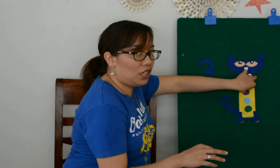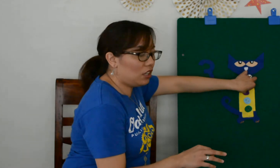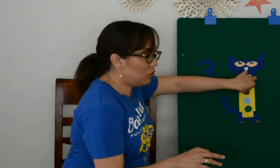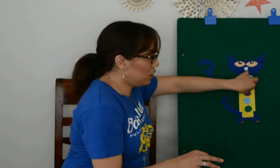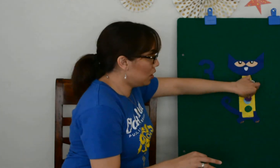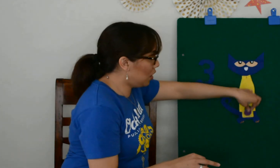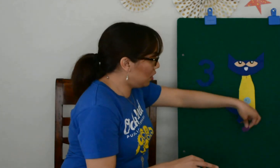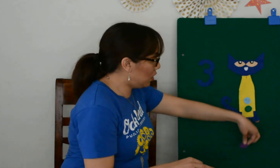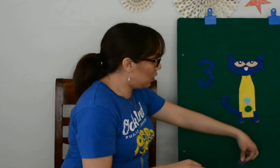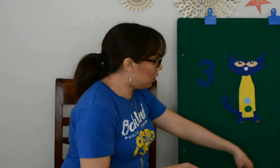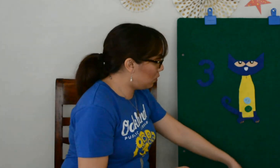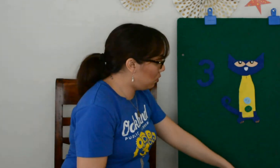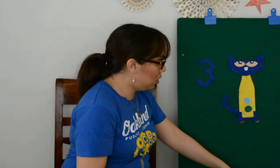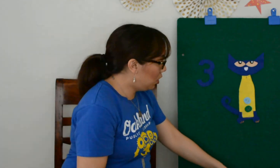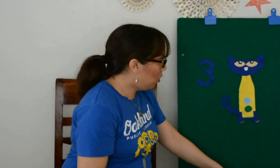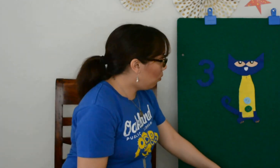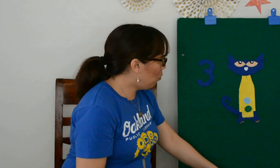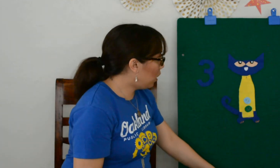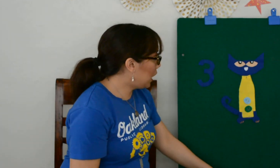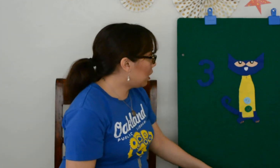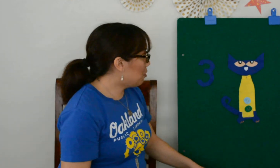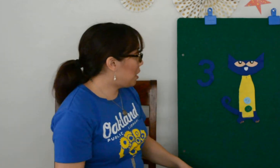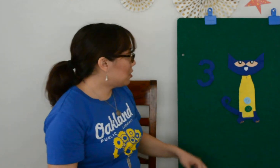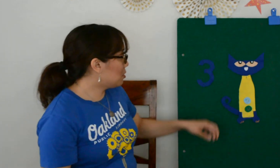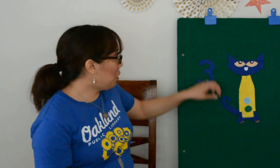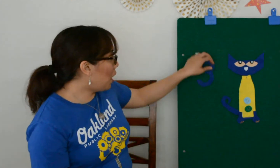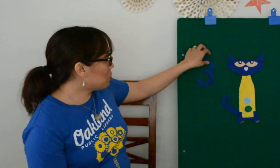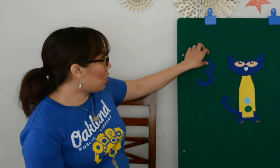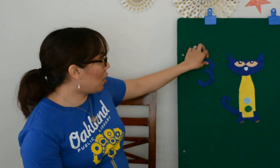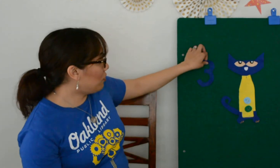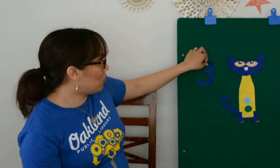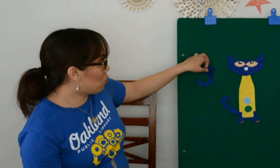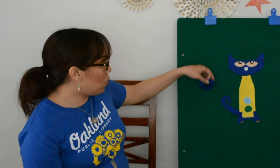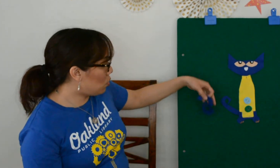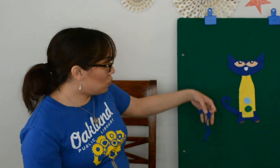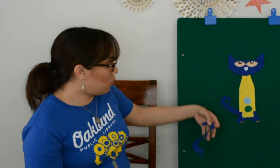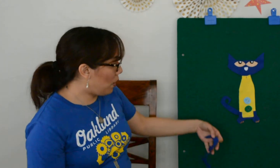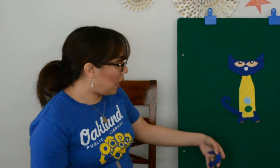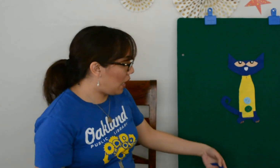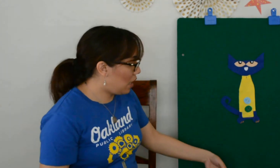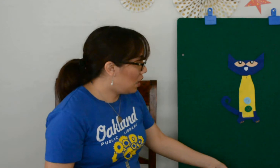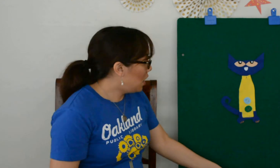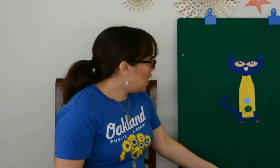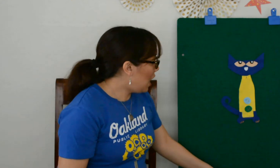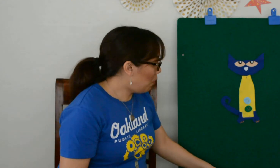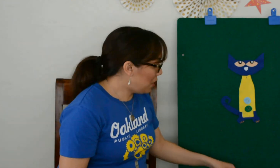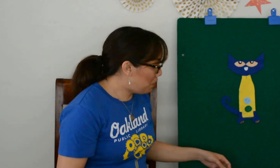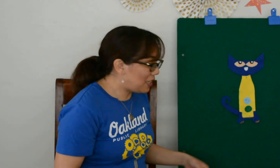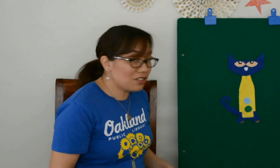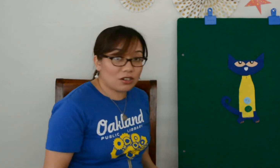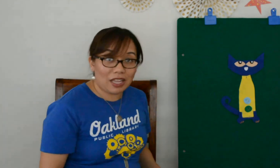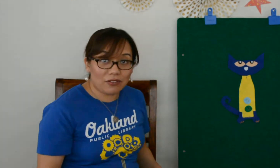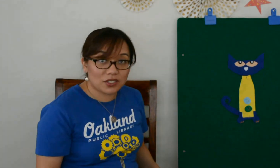Oh noooo! One of the buttons popped off and rolled away. How many buttons are left?